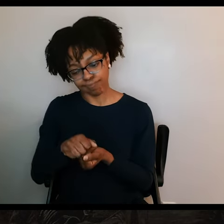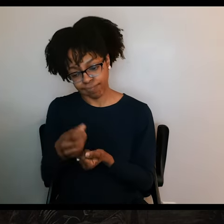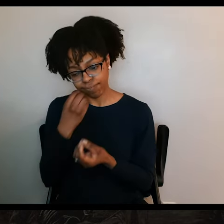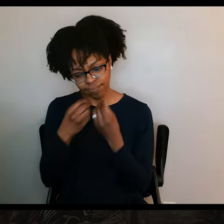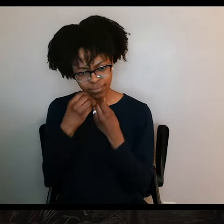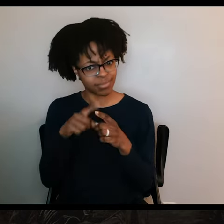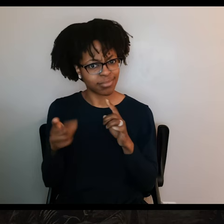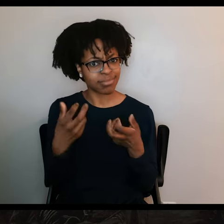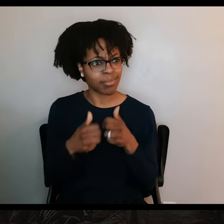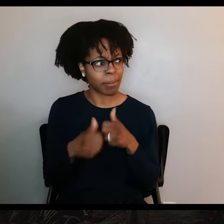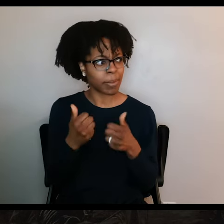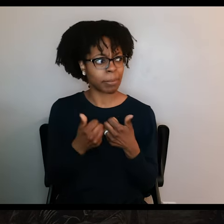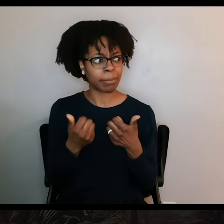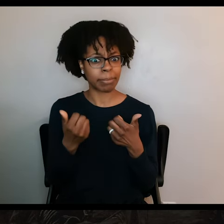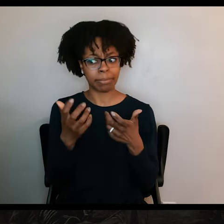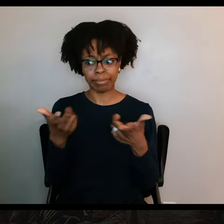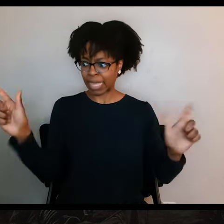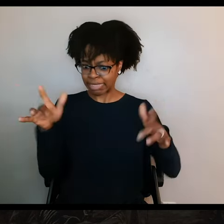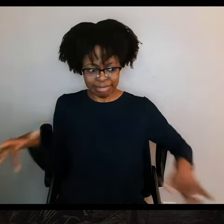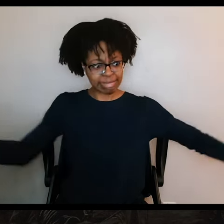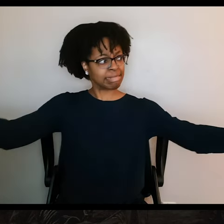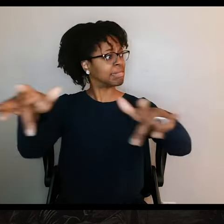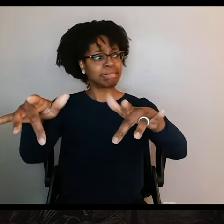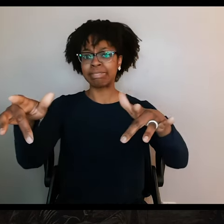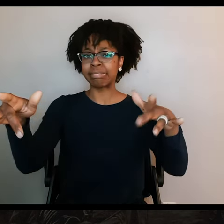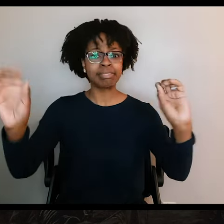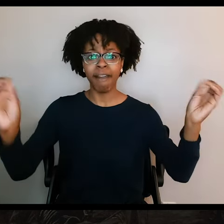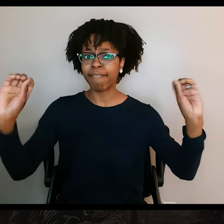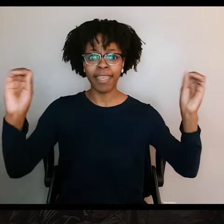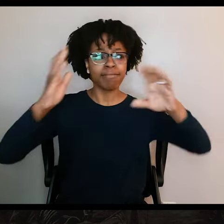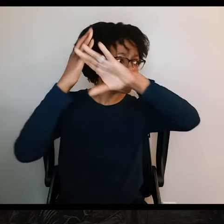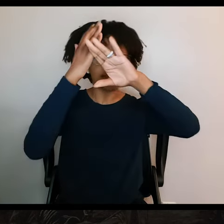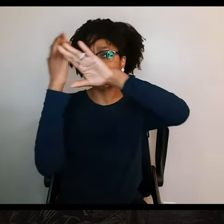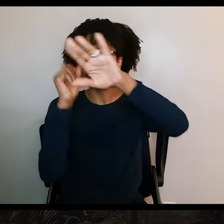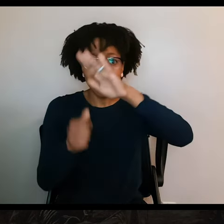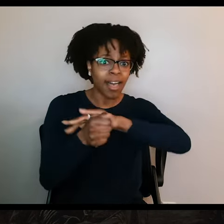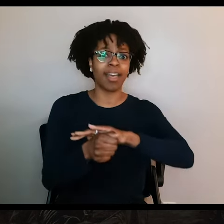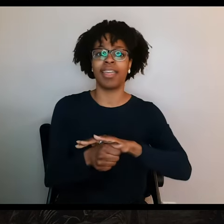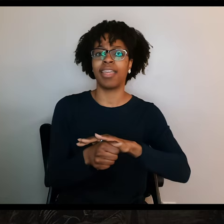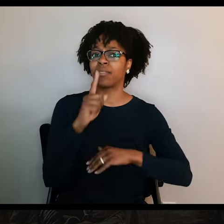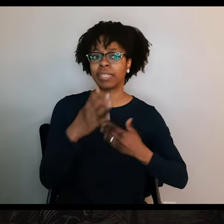But there's a problem. There is a big, open field. And so as a result, they were really exposed to attack at any moment.